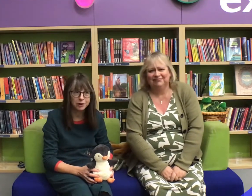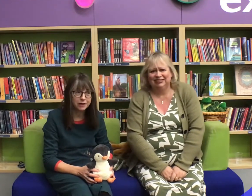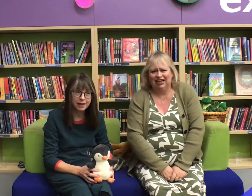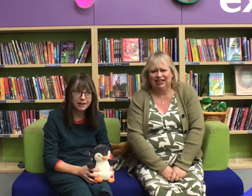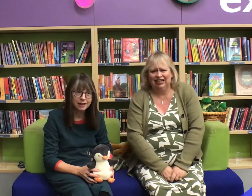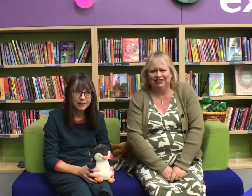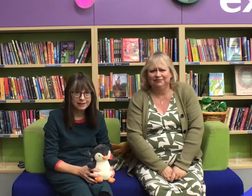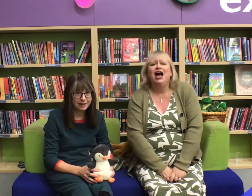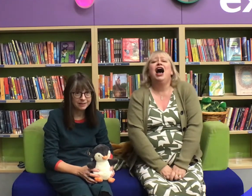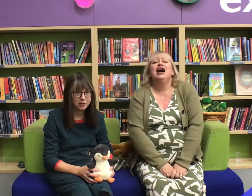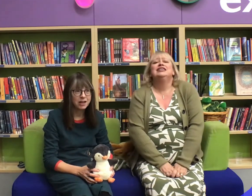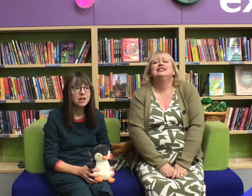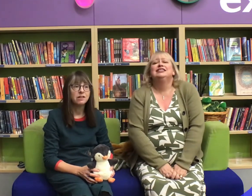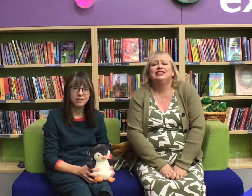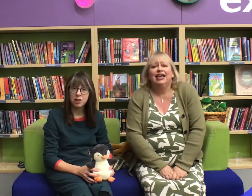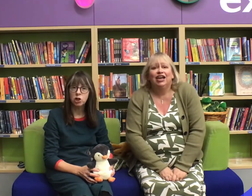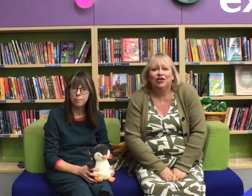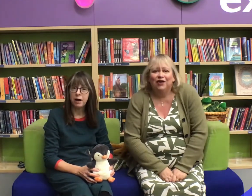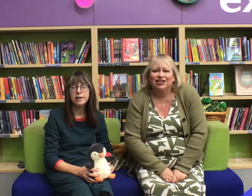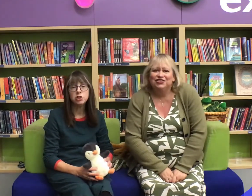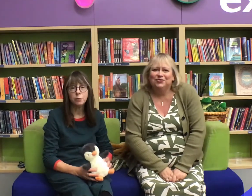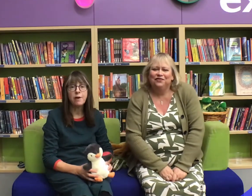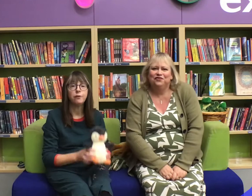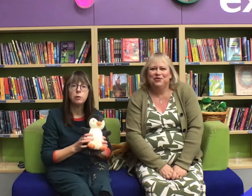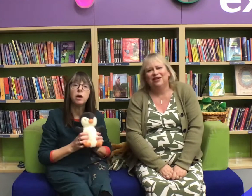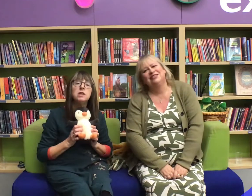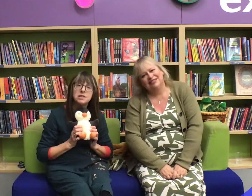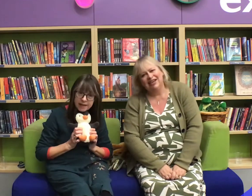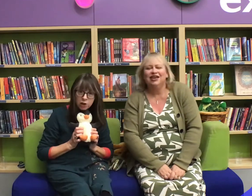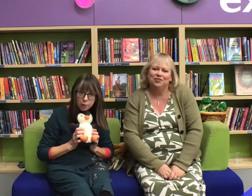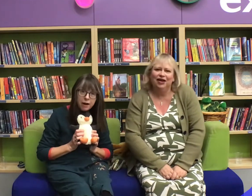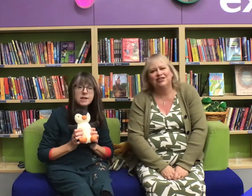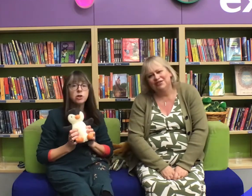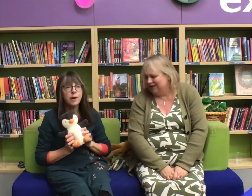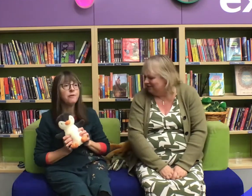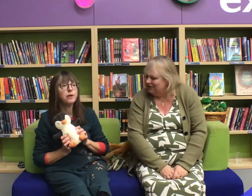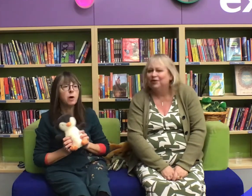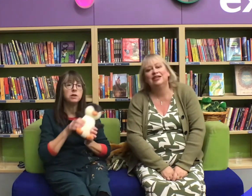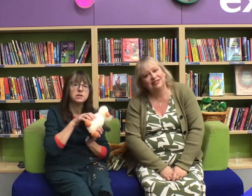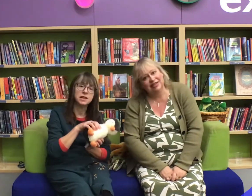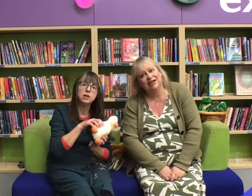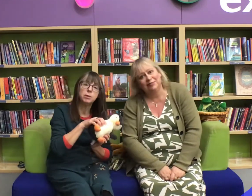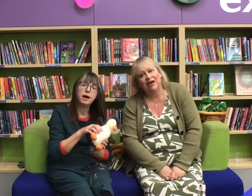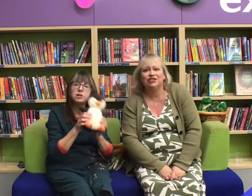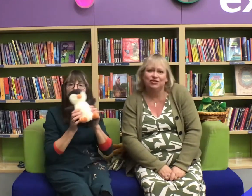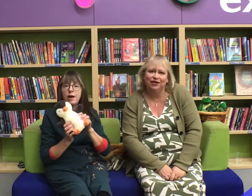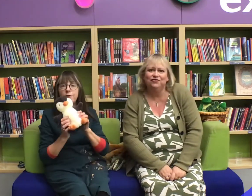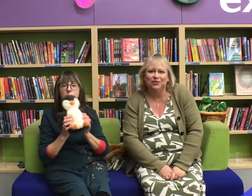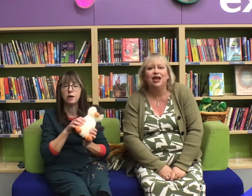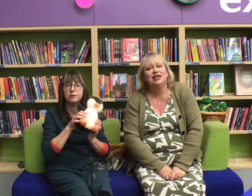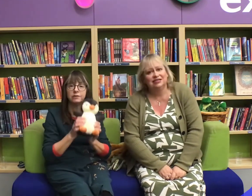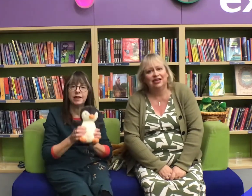Sadly yes okay, sing goodbye to everyone sing goodbye to everyone sing goodbye to everyone